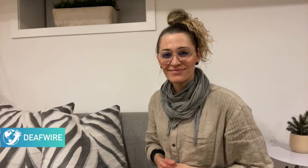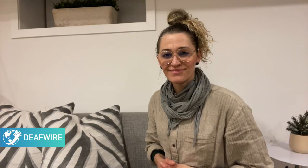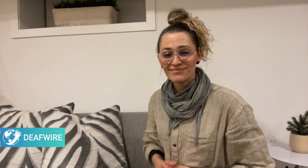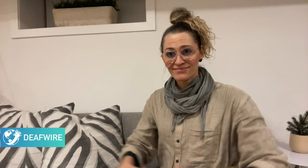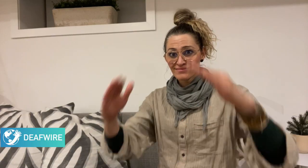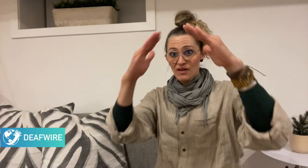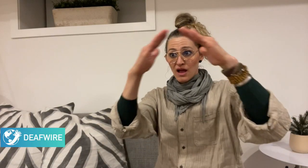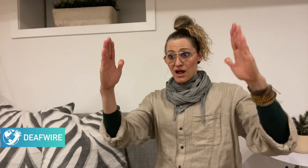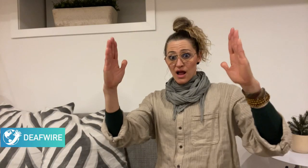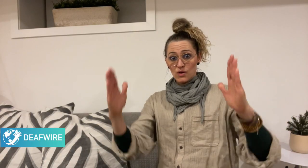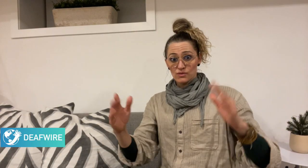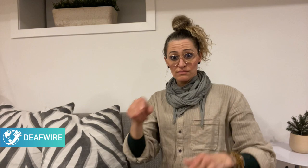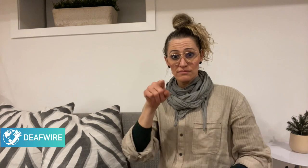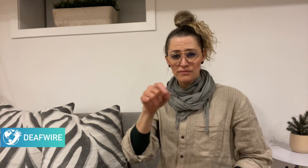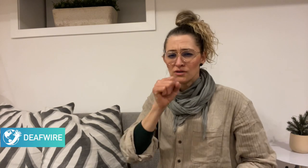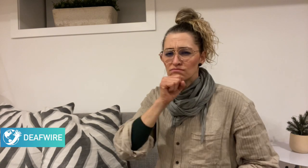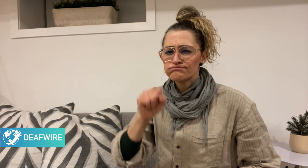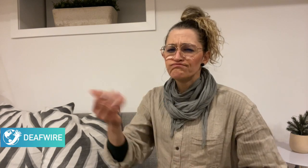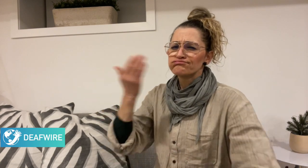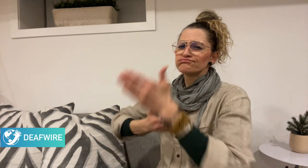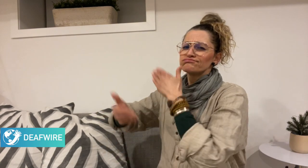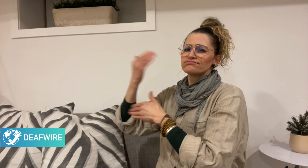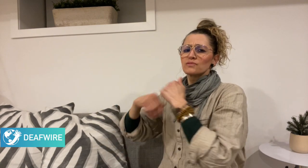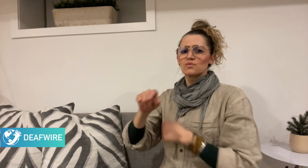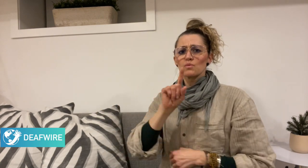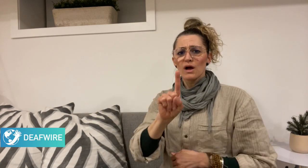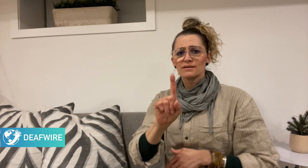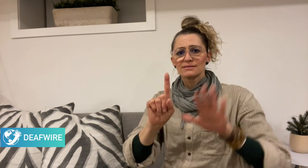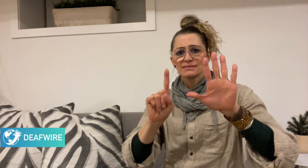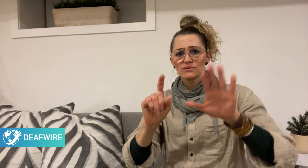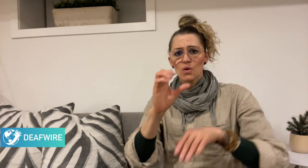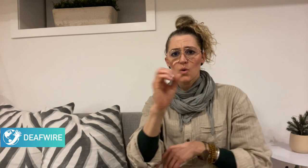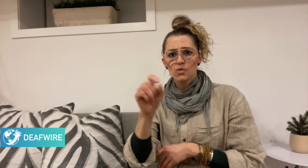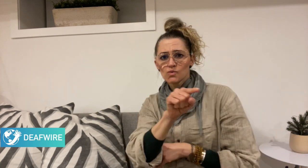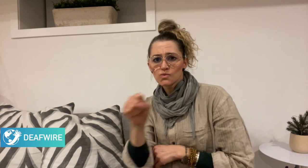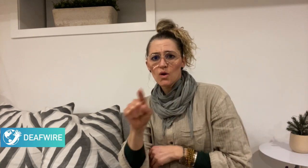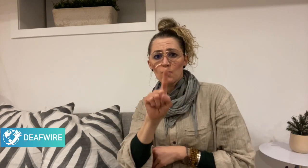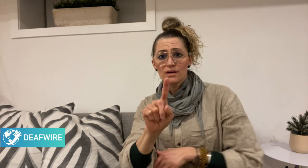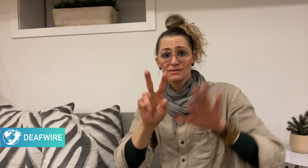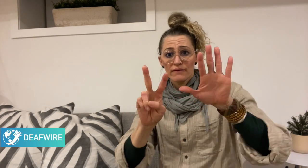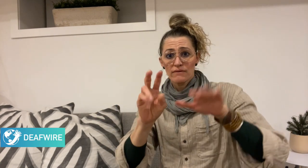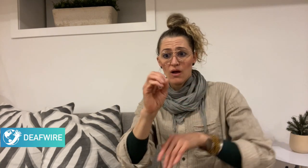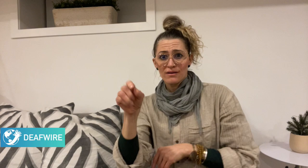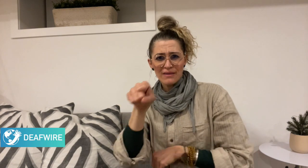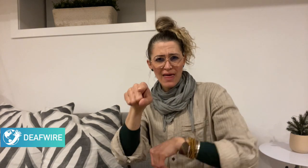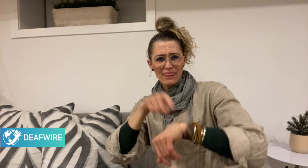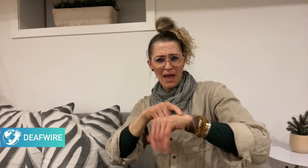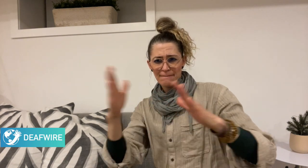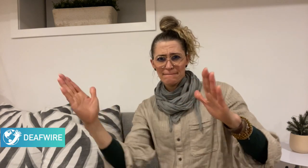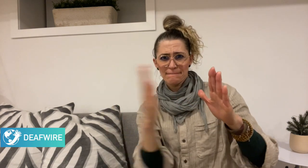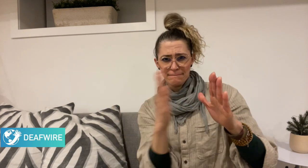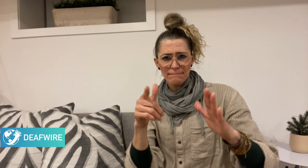This 17th century “White House'' will have many new updates